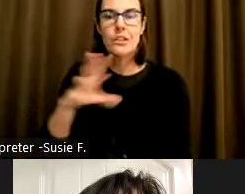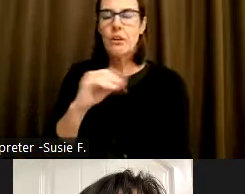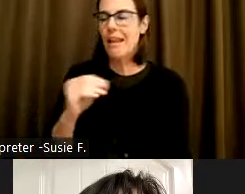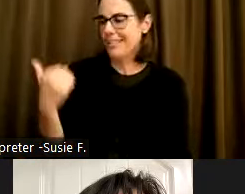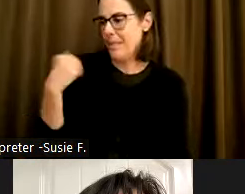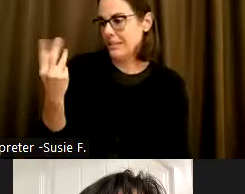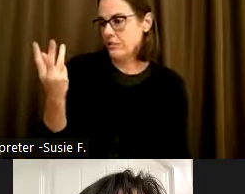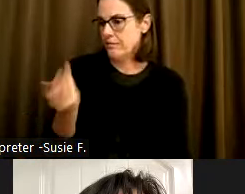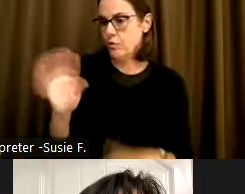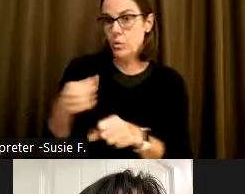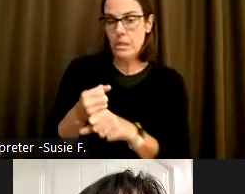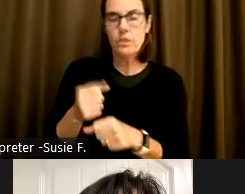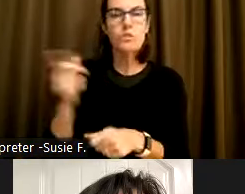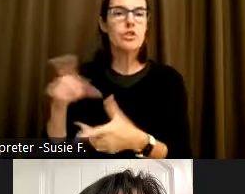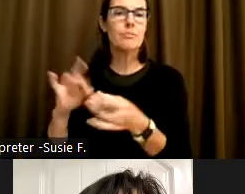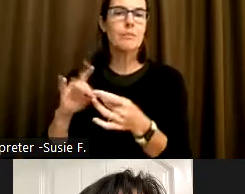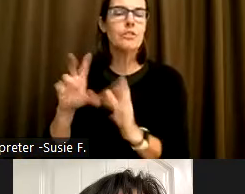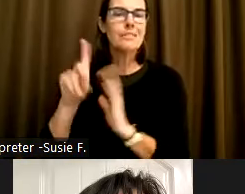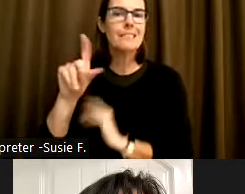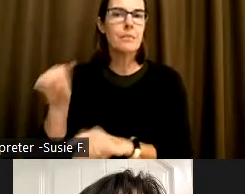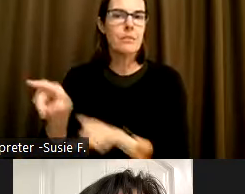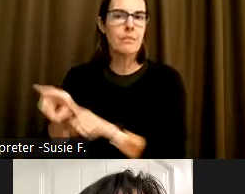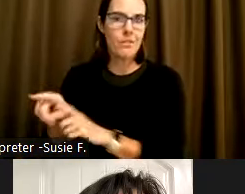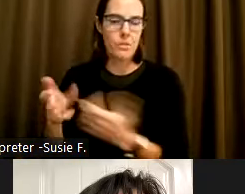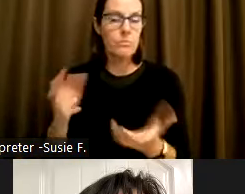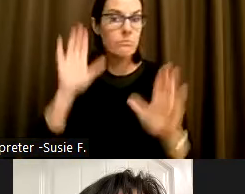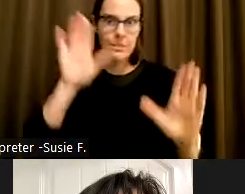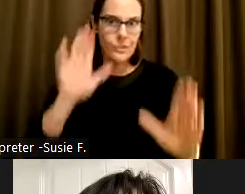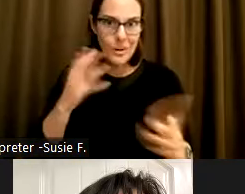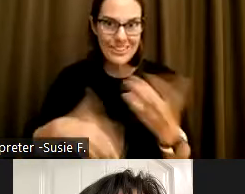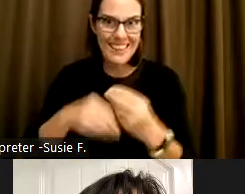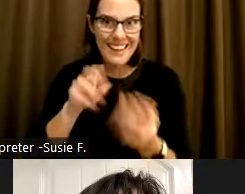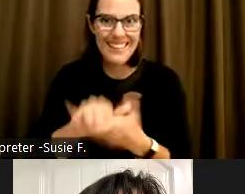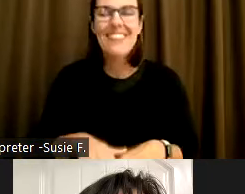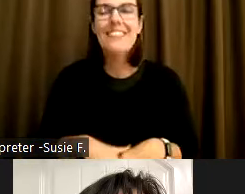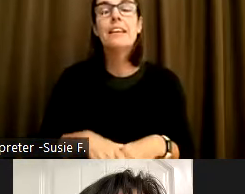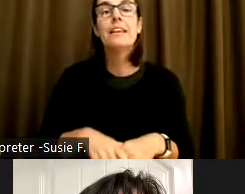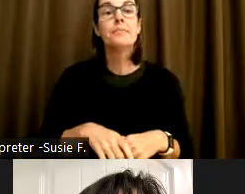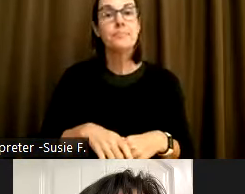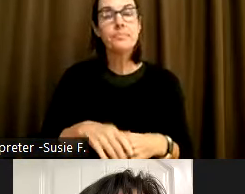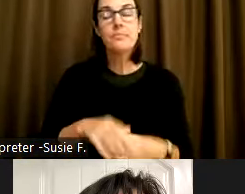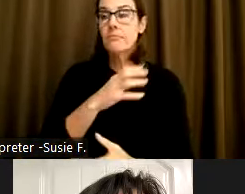which is great when she has her conversation so as they apply to a given individual or a group